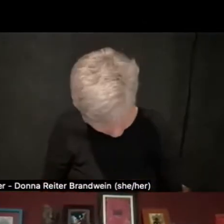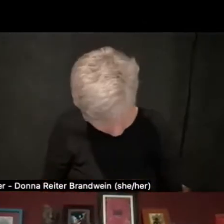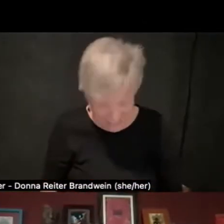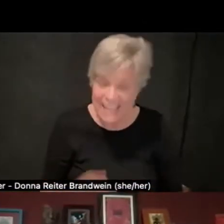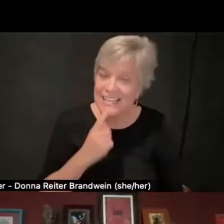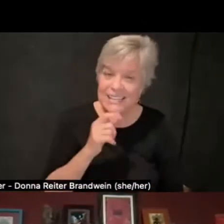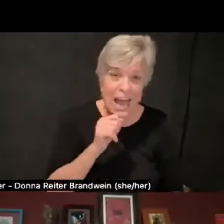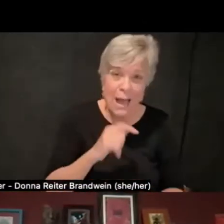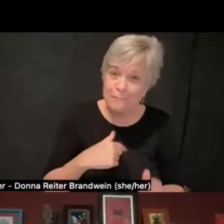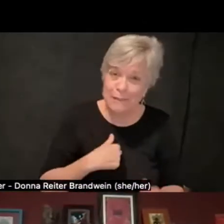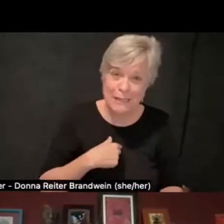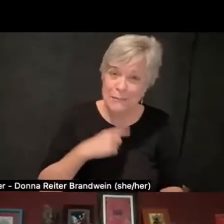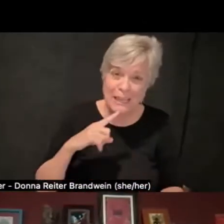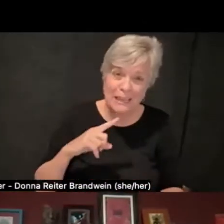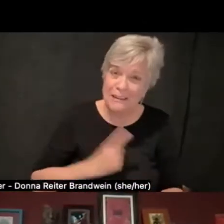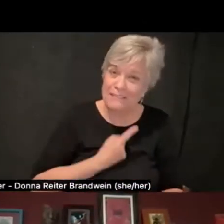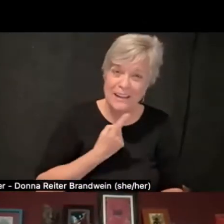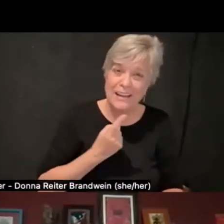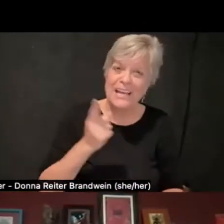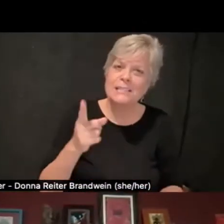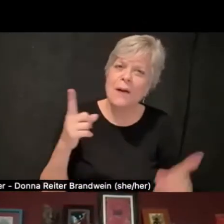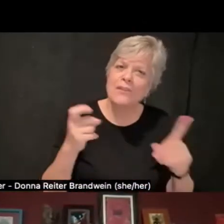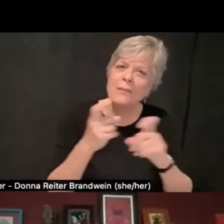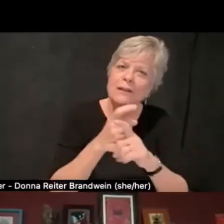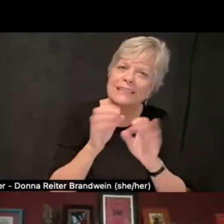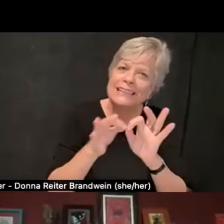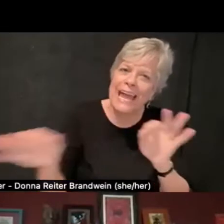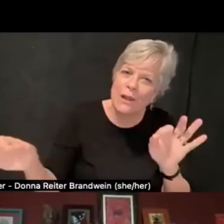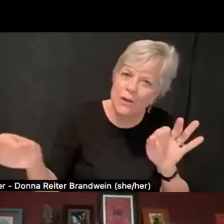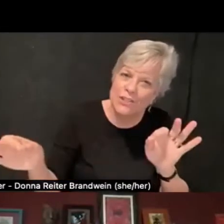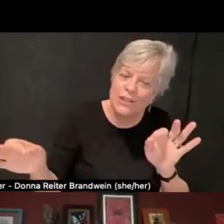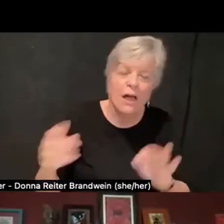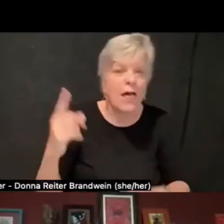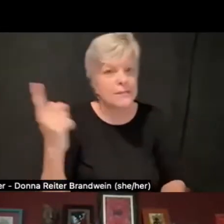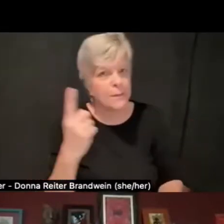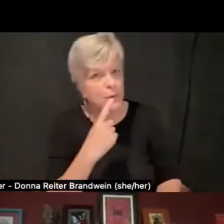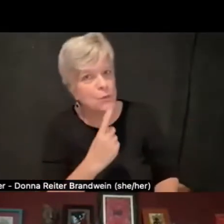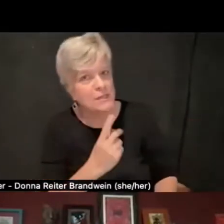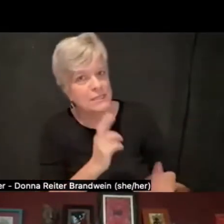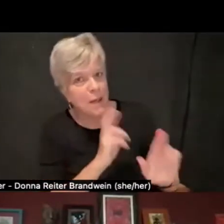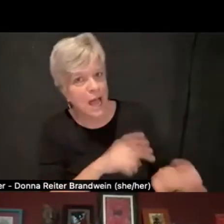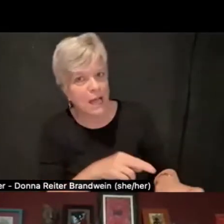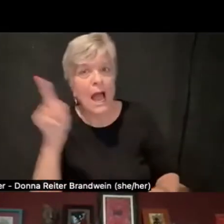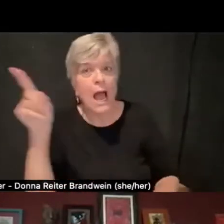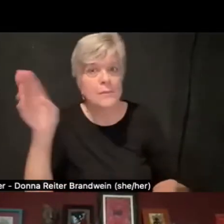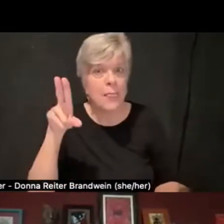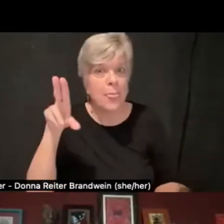it's about the complexity of language." And then someone will say, "Well, you know, I was at the bus the other day,